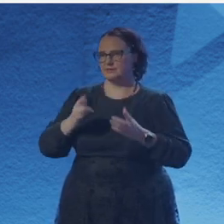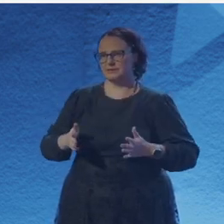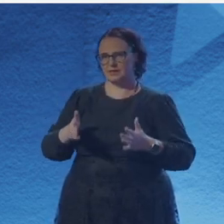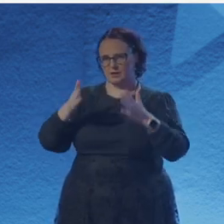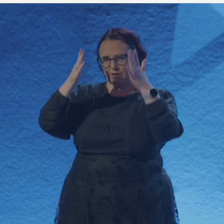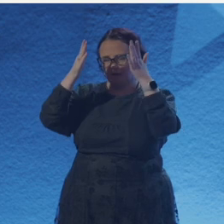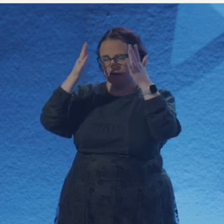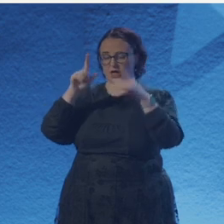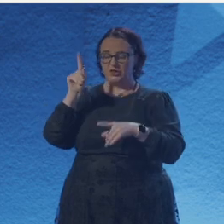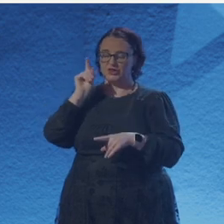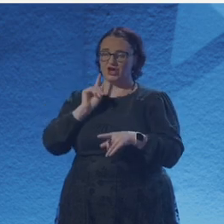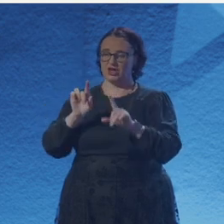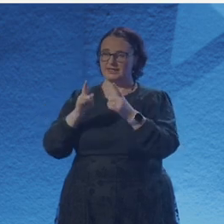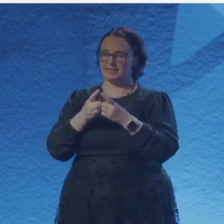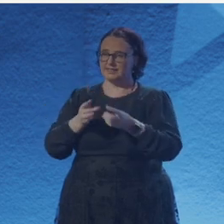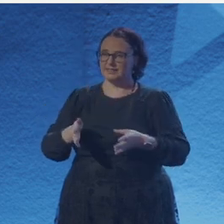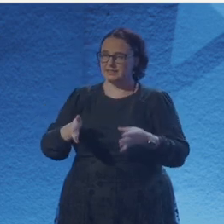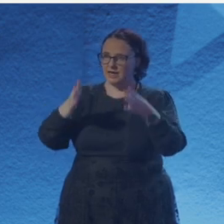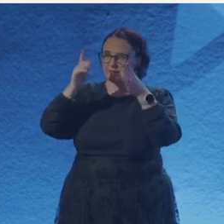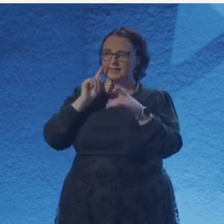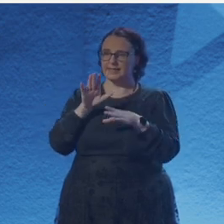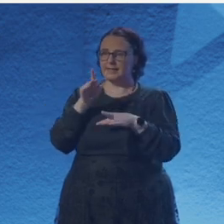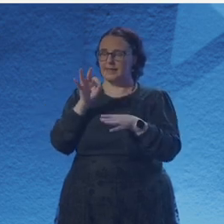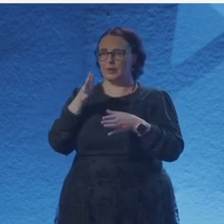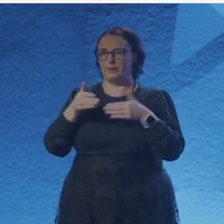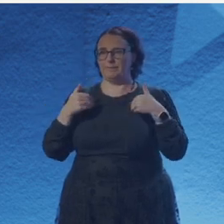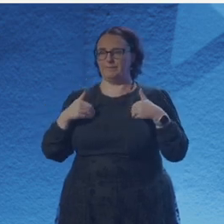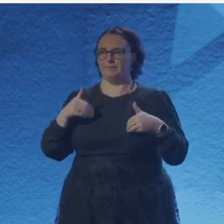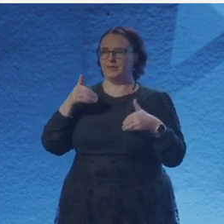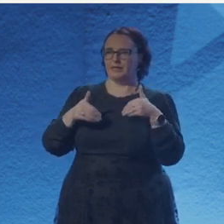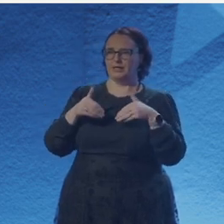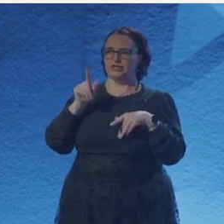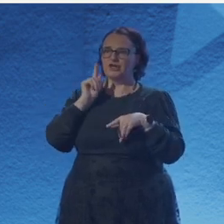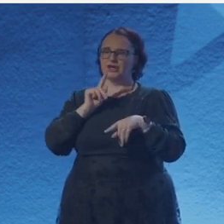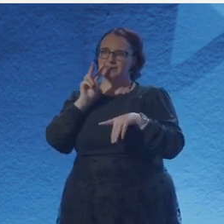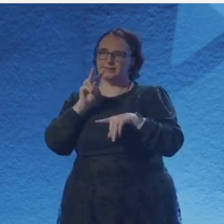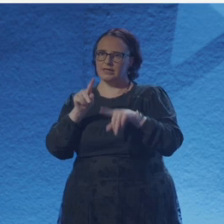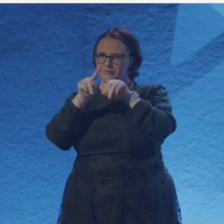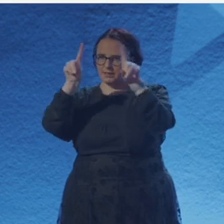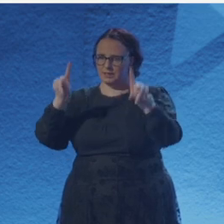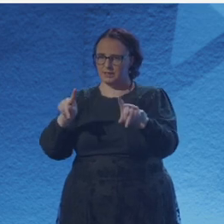while affected by these symptoms, but pushing through it. So essentially, I always knew this was going to be a love poem.